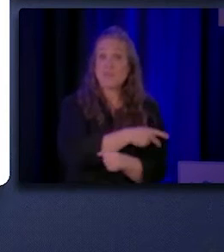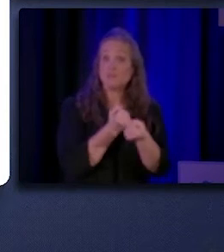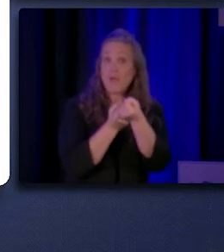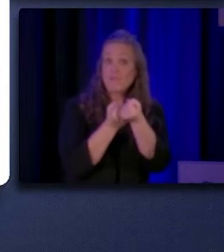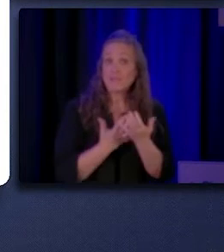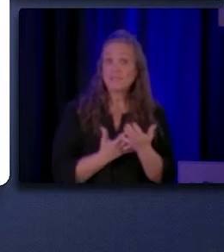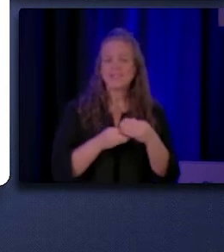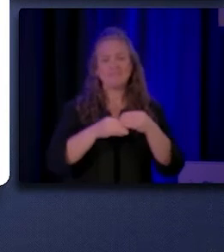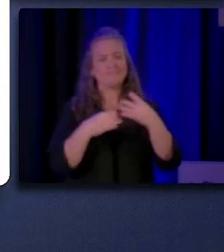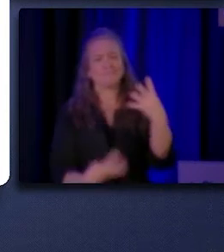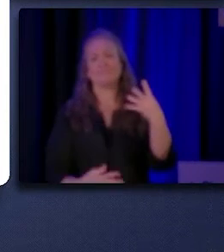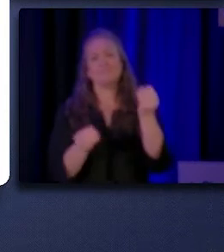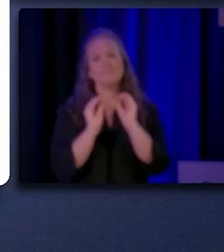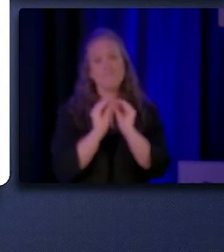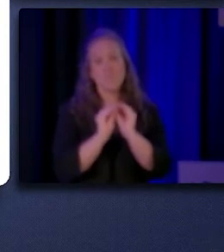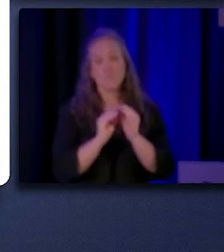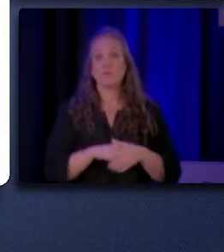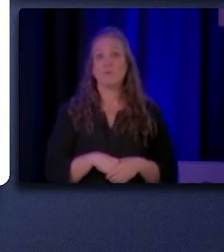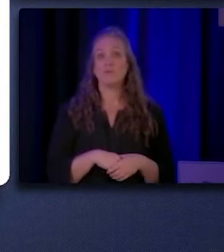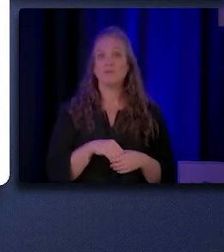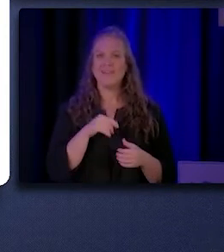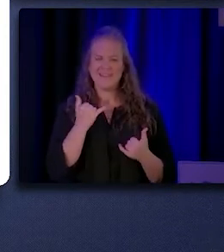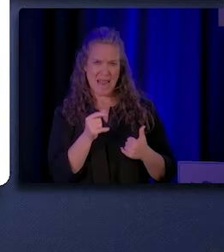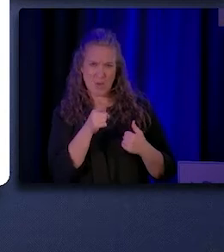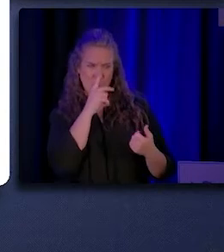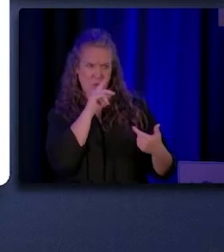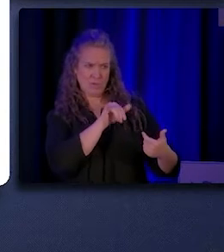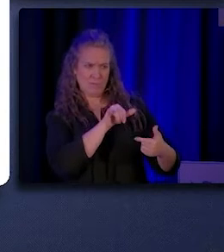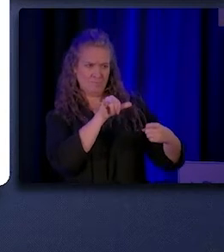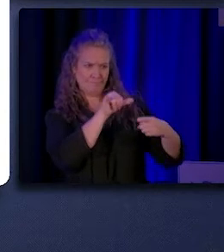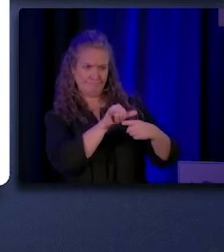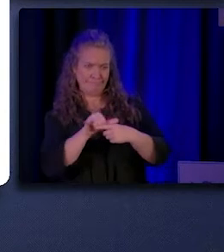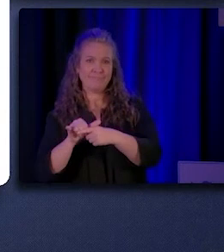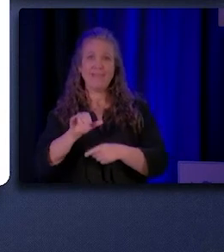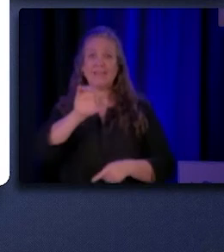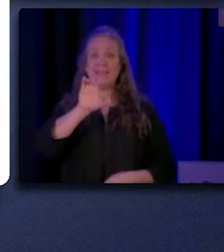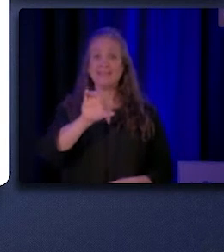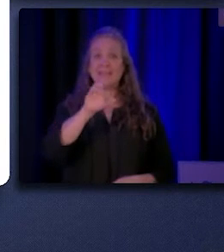You may also be wondering why the long acronym, CHW/P/Rs.